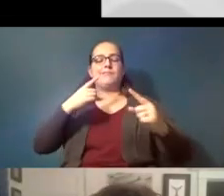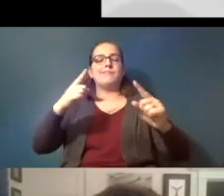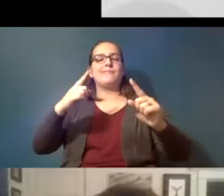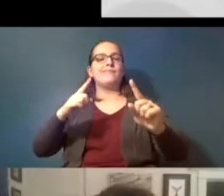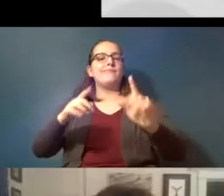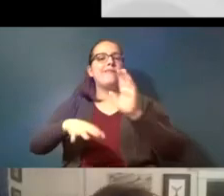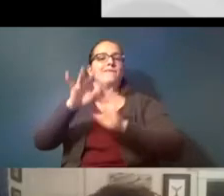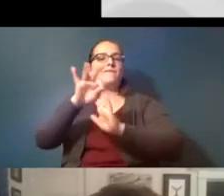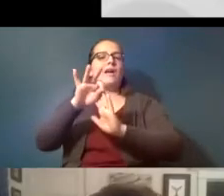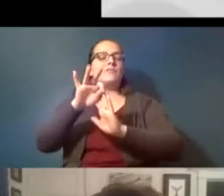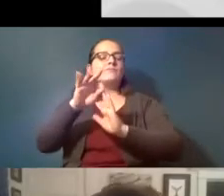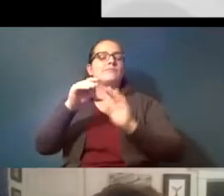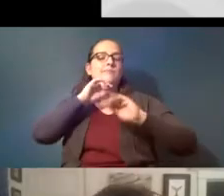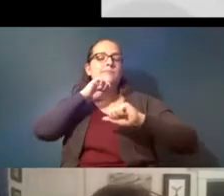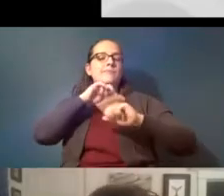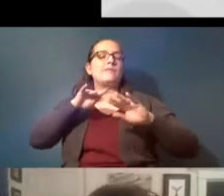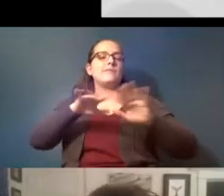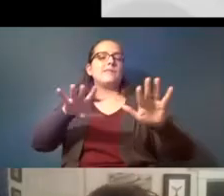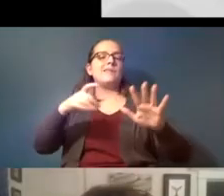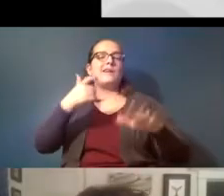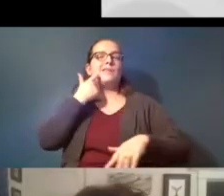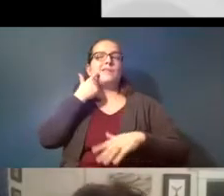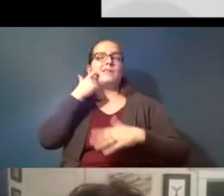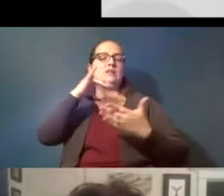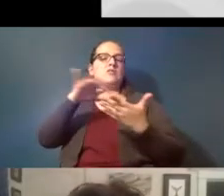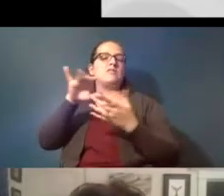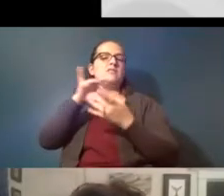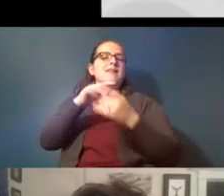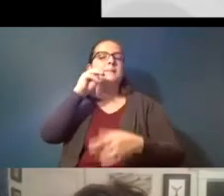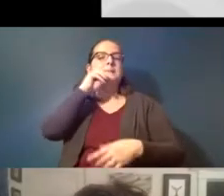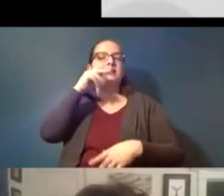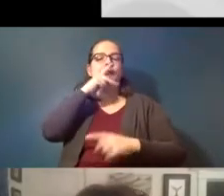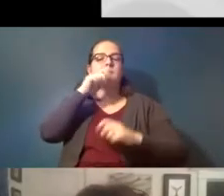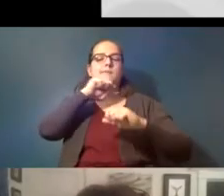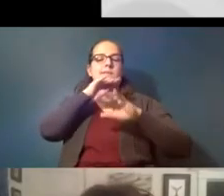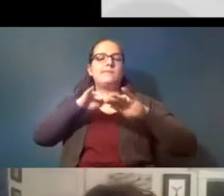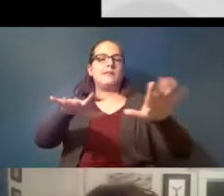in a recent study that was done on microplastic pollution in the san francisco bay